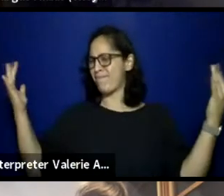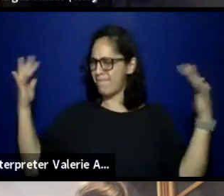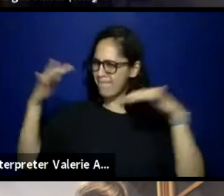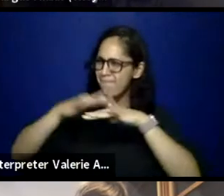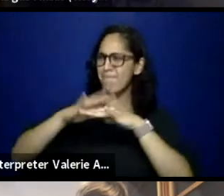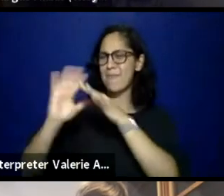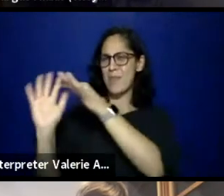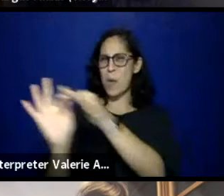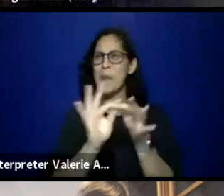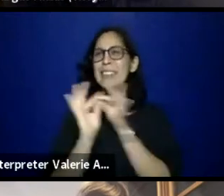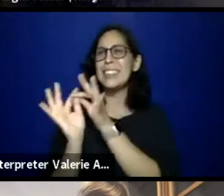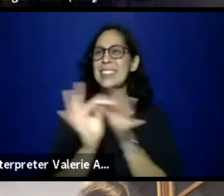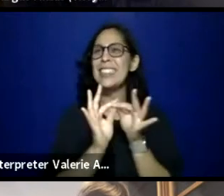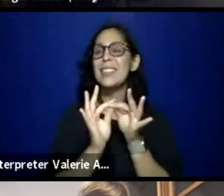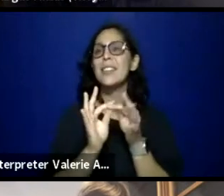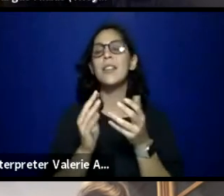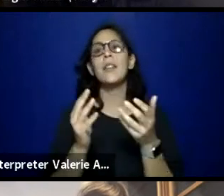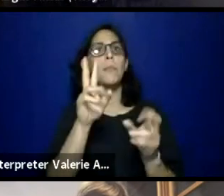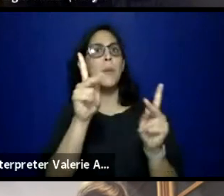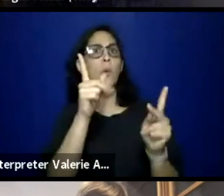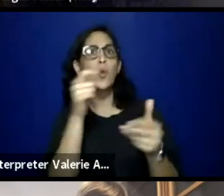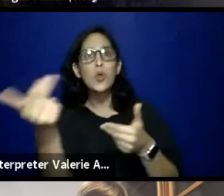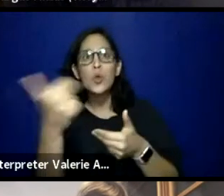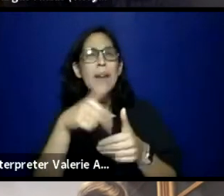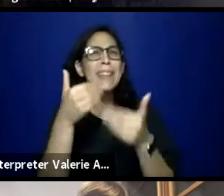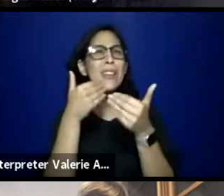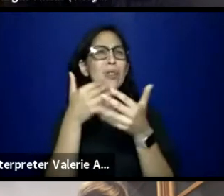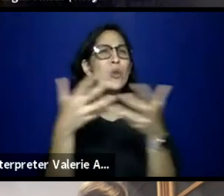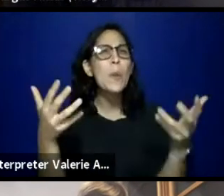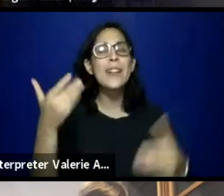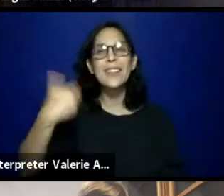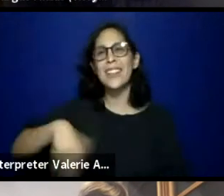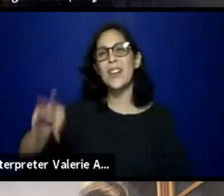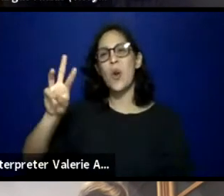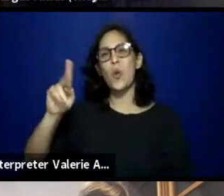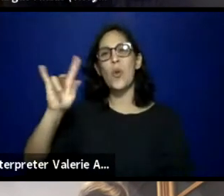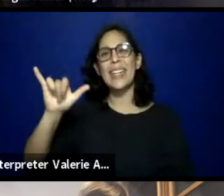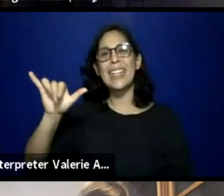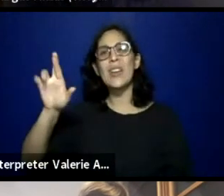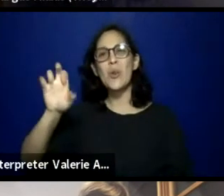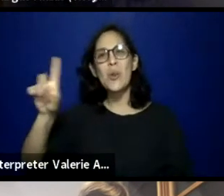Again, thank you everyone that is here. My name is Whitney Reed, and I am so grateful to be able